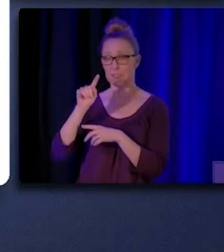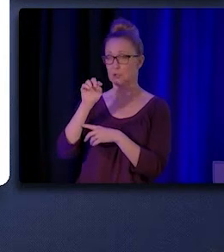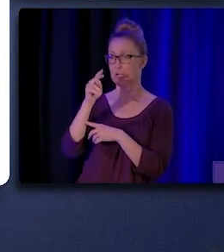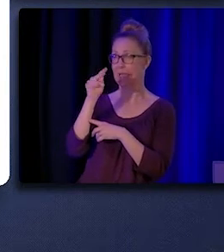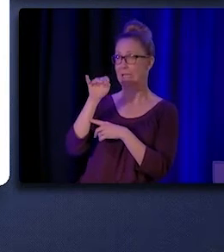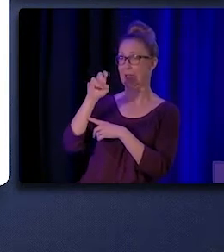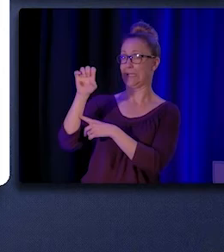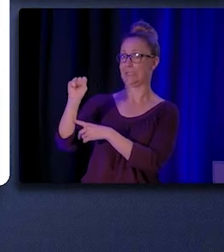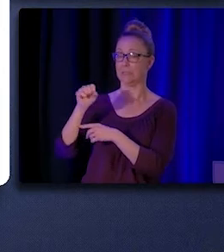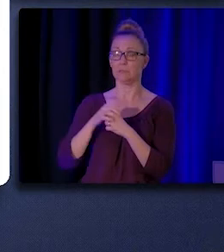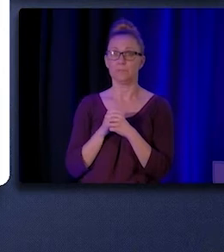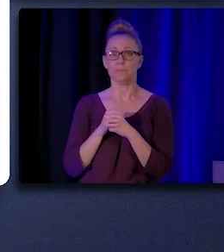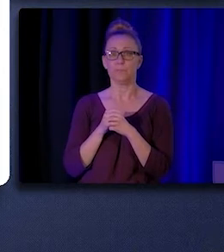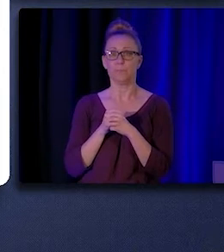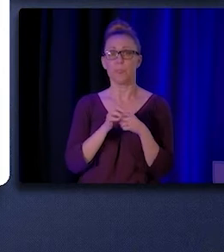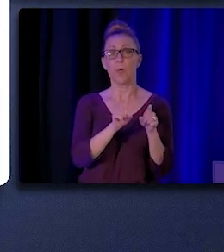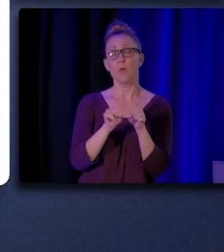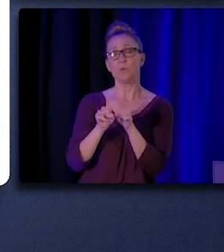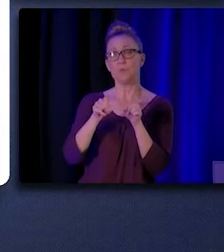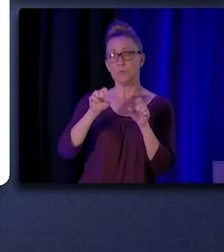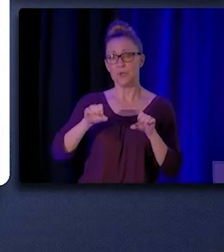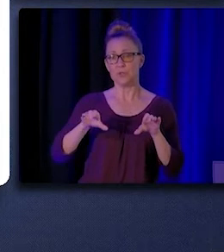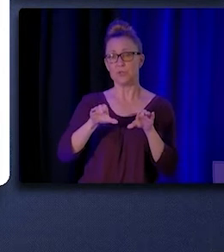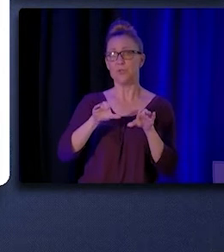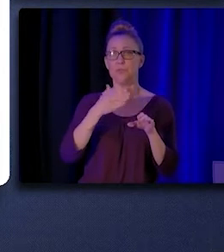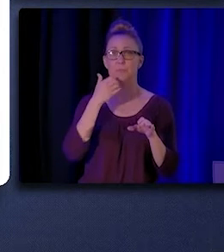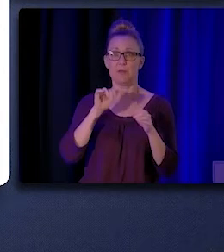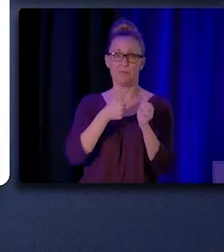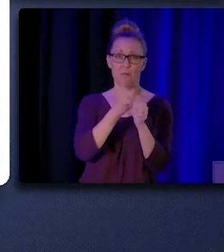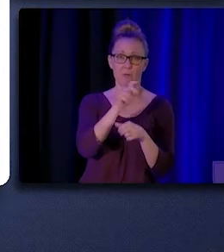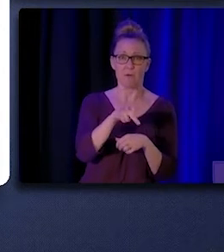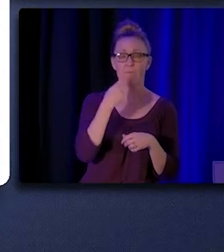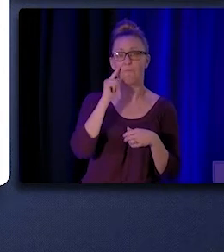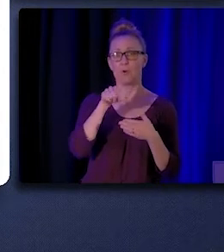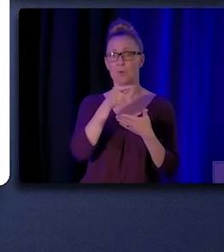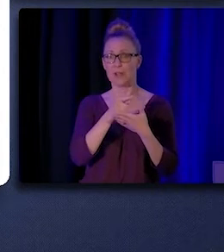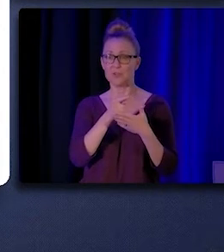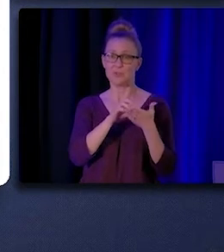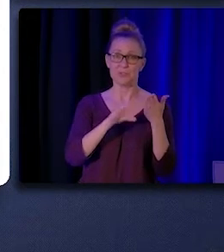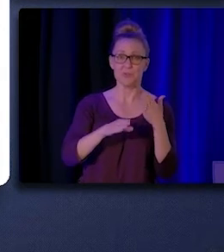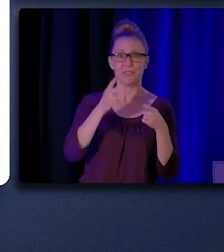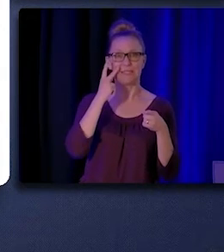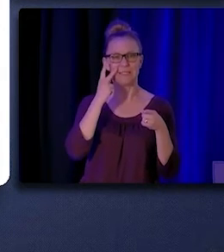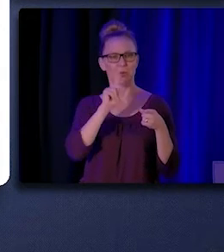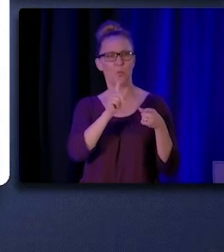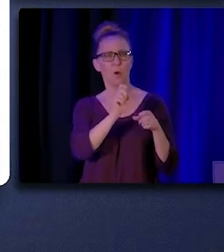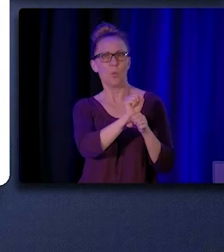to do better follow up on their graduates, to find out where they're working or where they get placed with jobs.